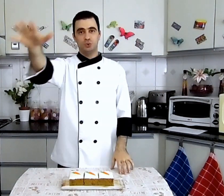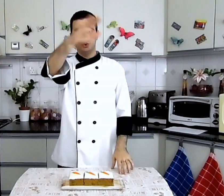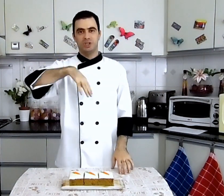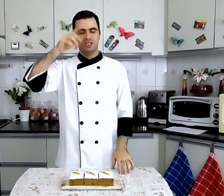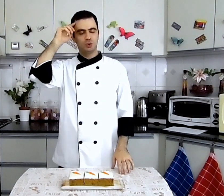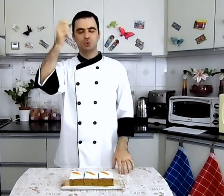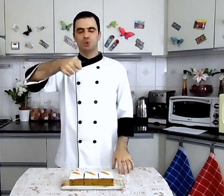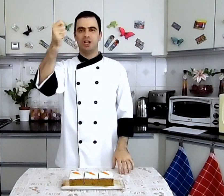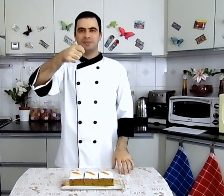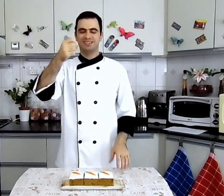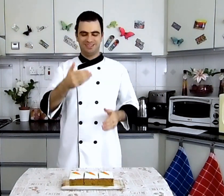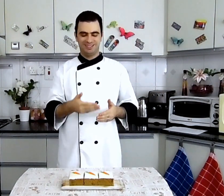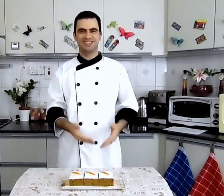Love you all, goodbye بحبكم جميعاً، مع السلامة